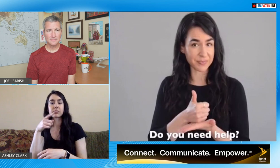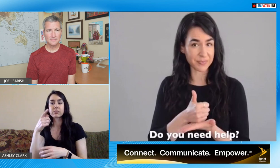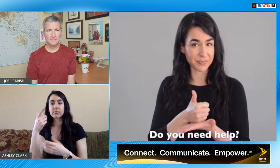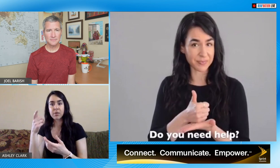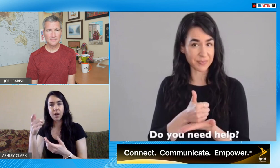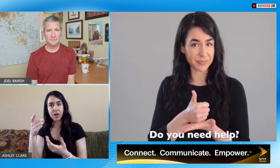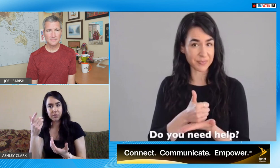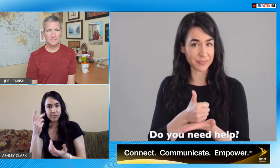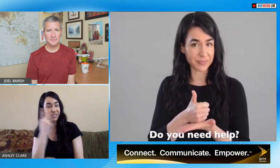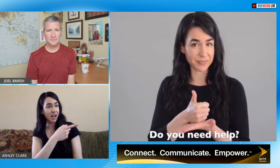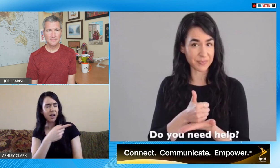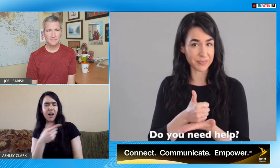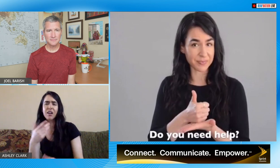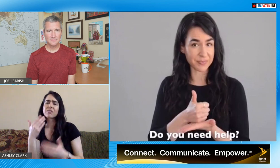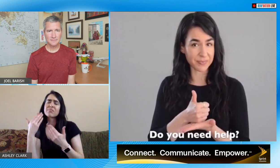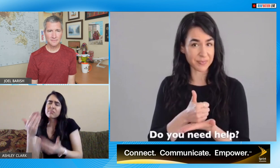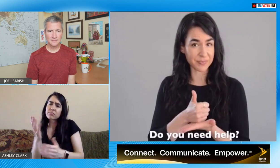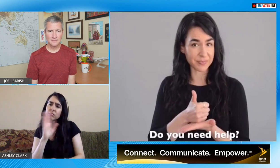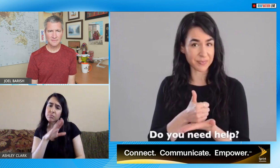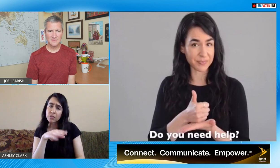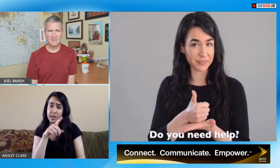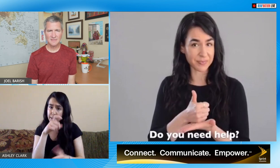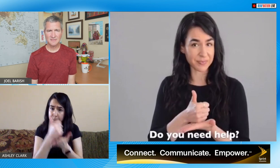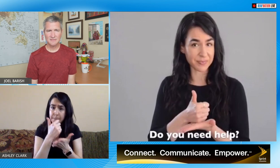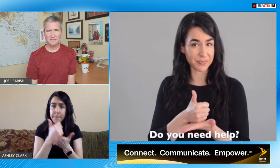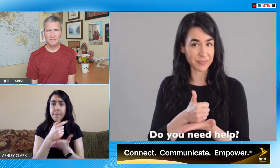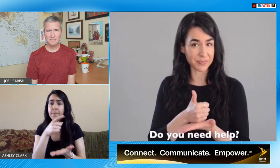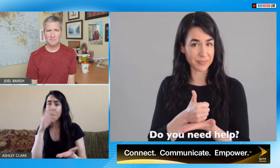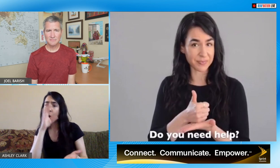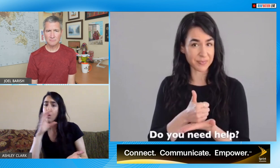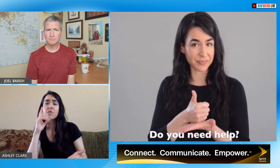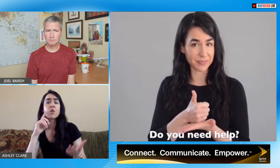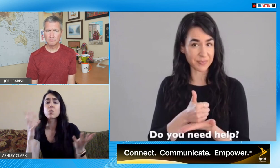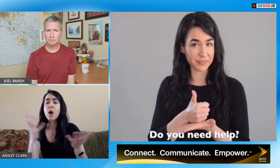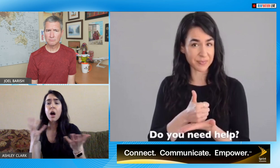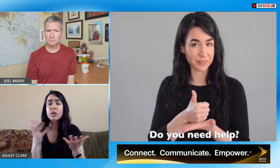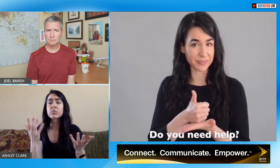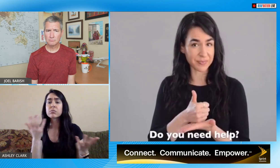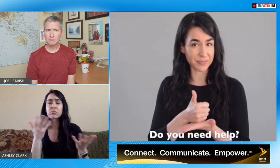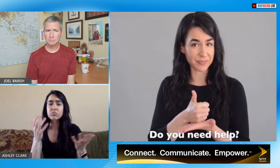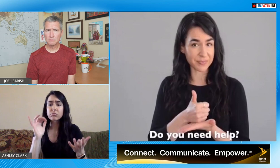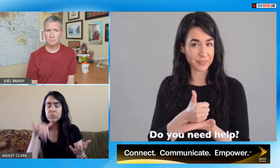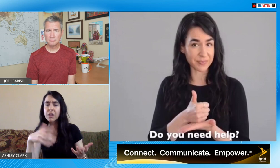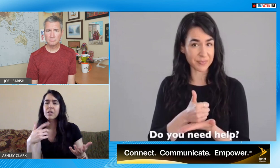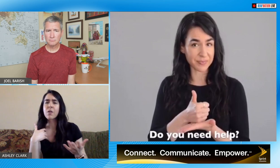a service industry and a deaf person comes into your store you can ask do you